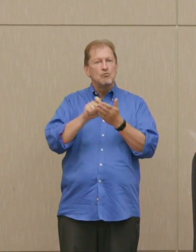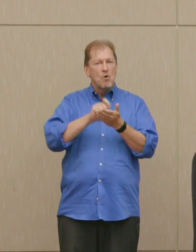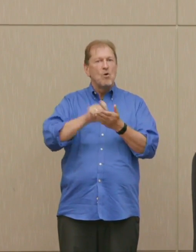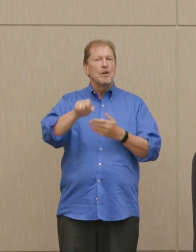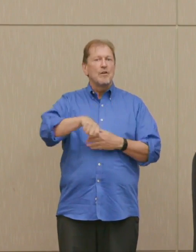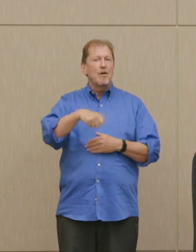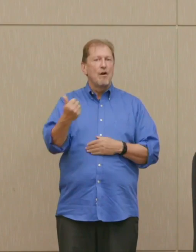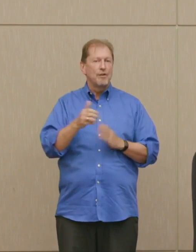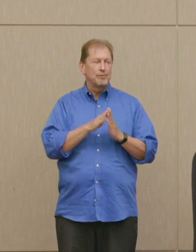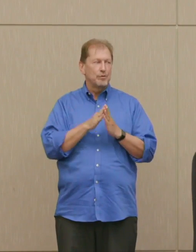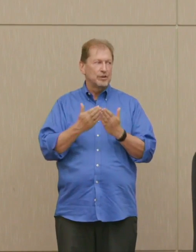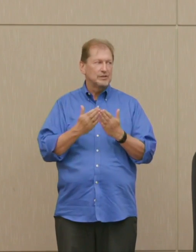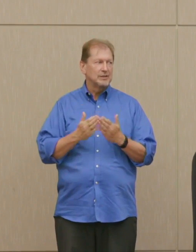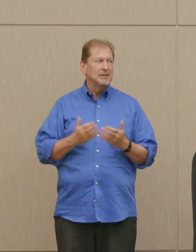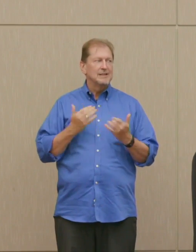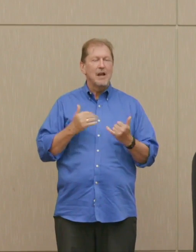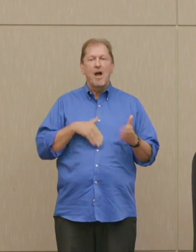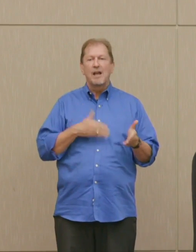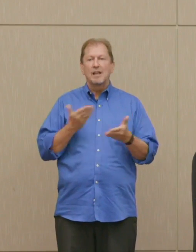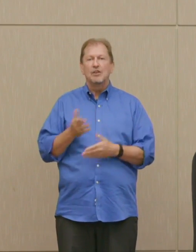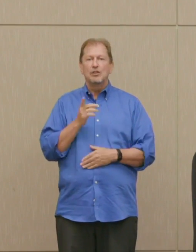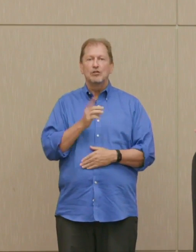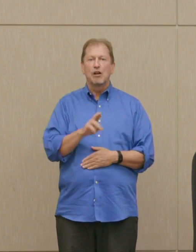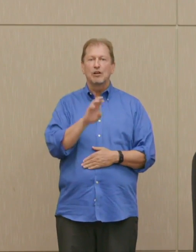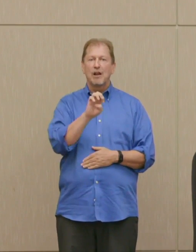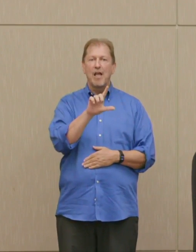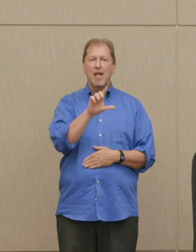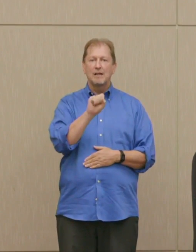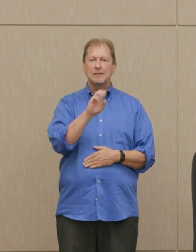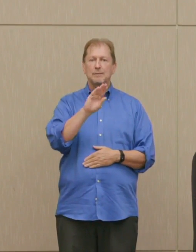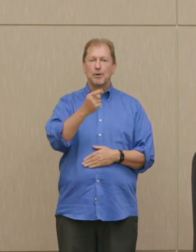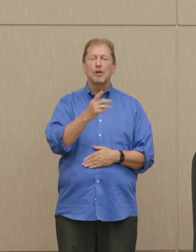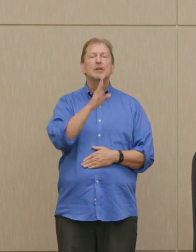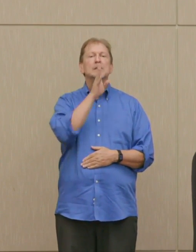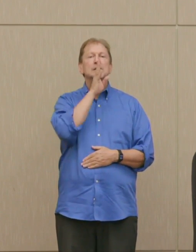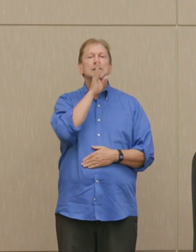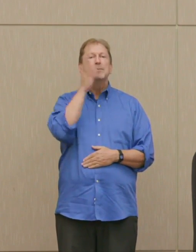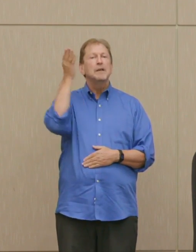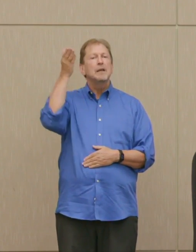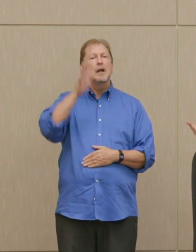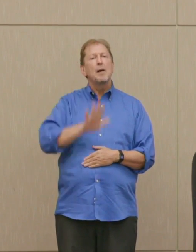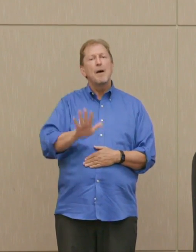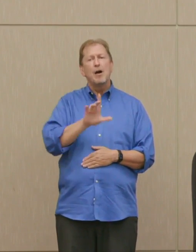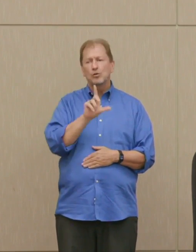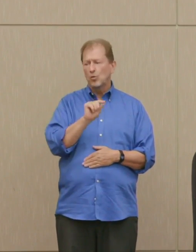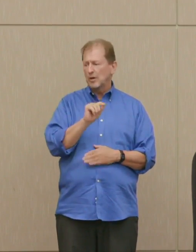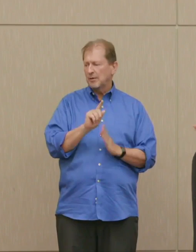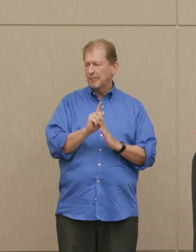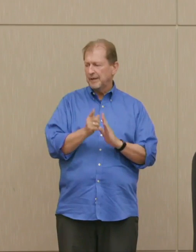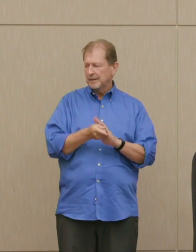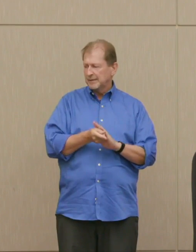Dr. Poser: Now I give you Dr. Ellsberg, who will speak for about 20 minutes or so before we begin a conversation.